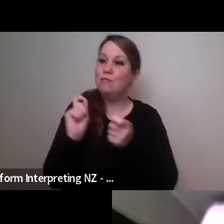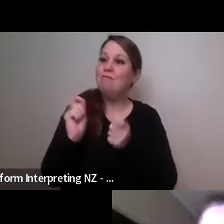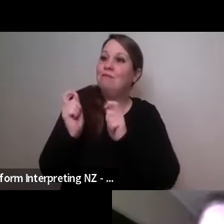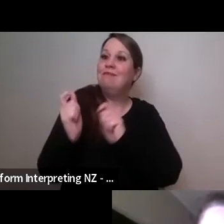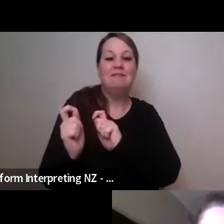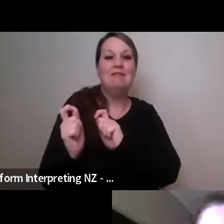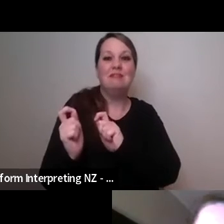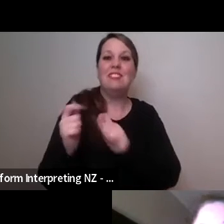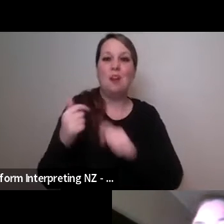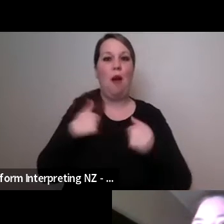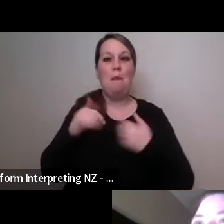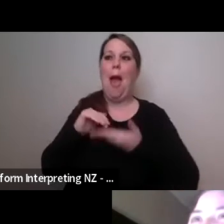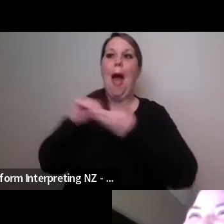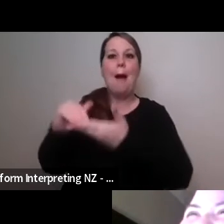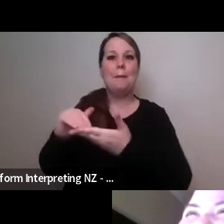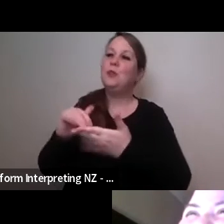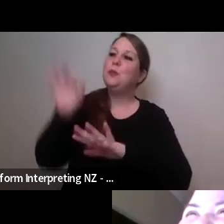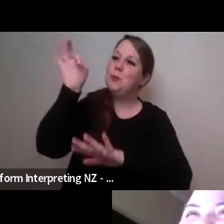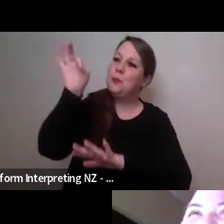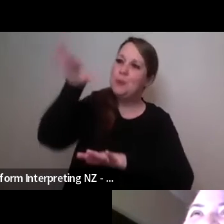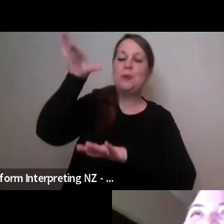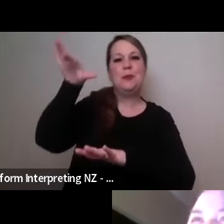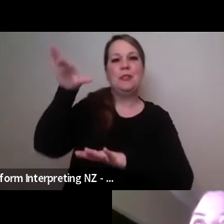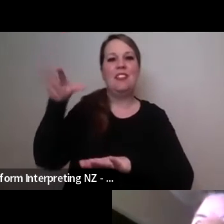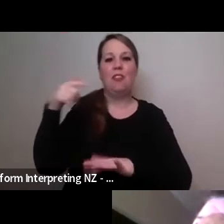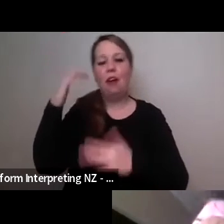Sounds very cool. Ngā mihi ki a koe Marc.